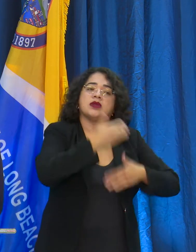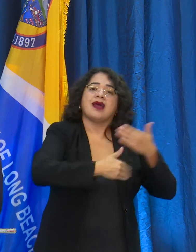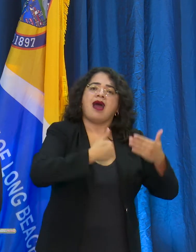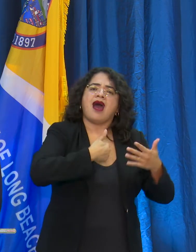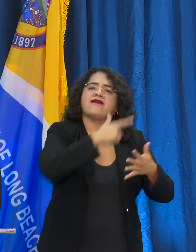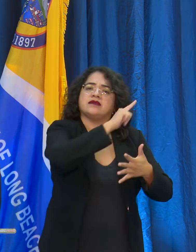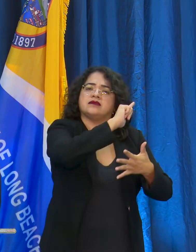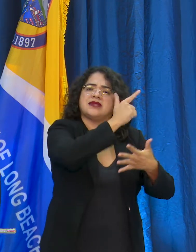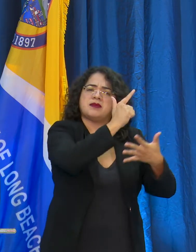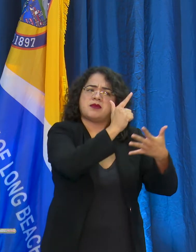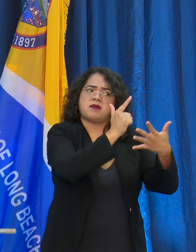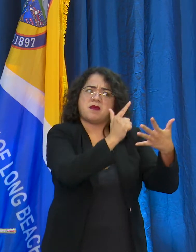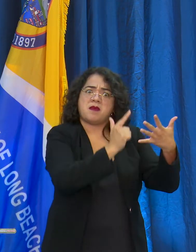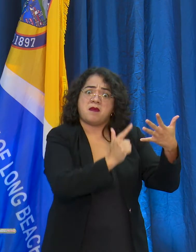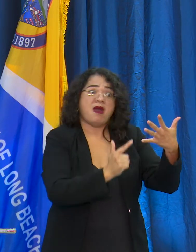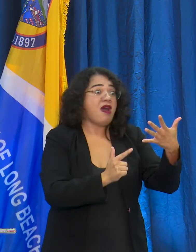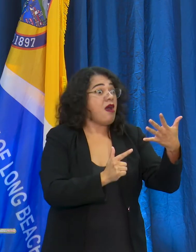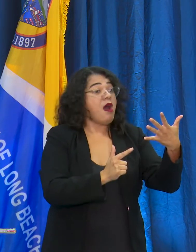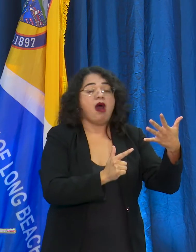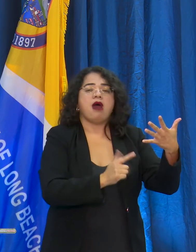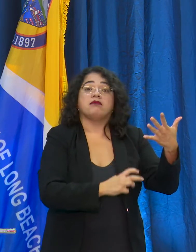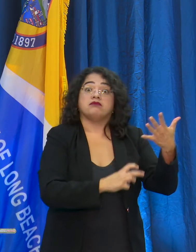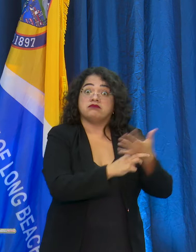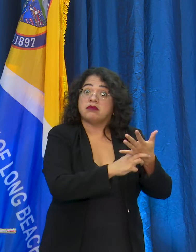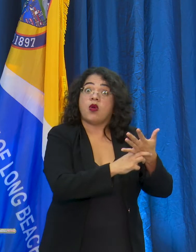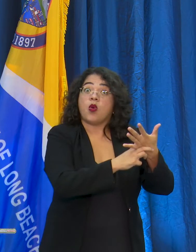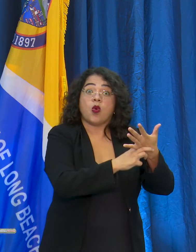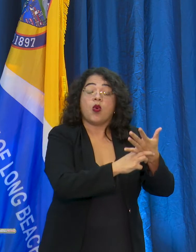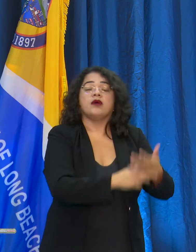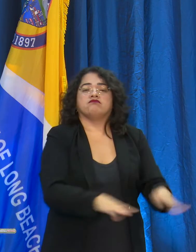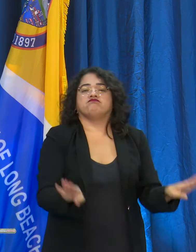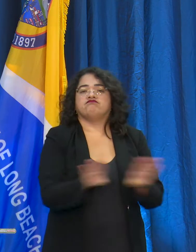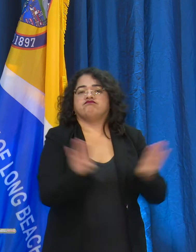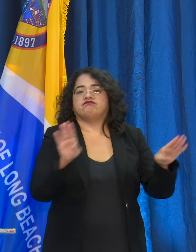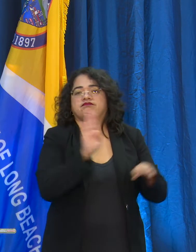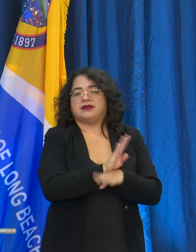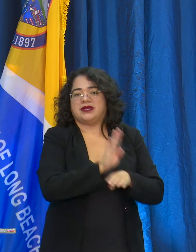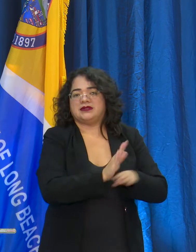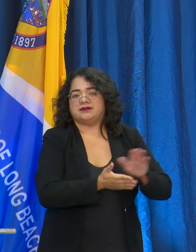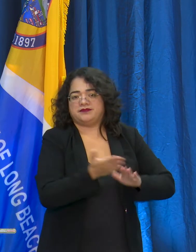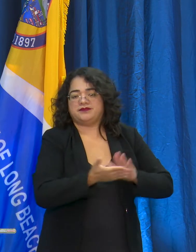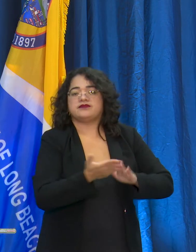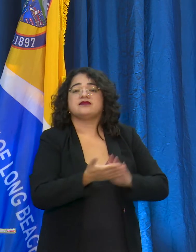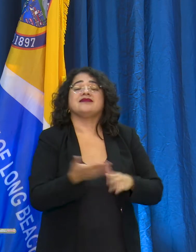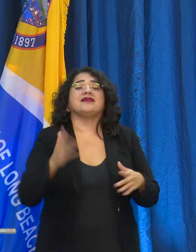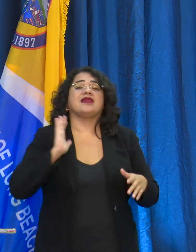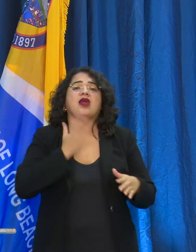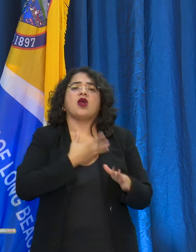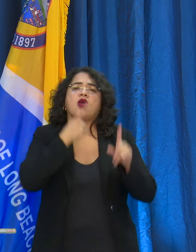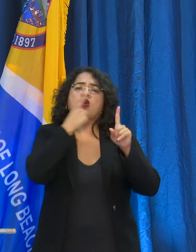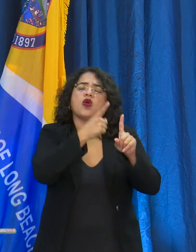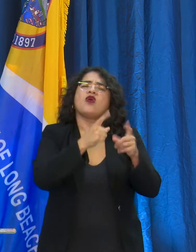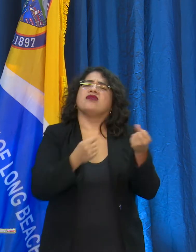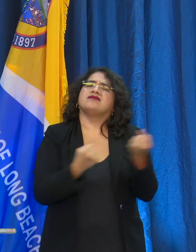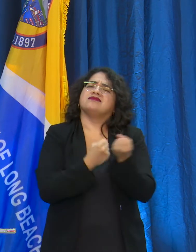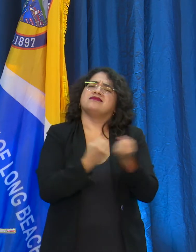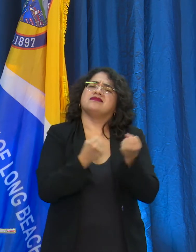to close the operation. The task force as I mentioned takes a proactive approach to educate businesses about the health orders and protocols